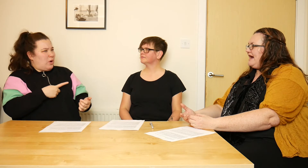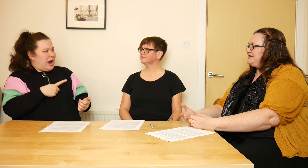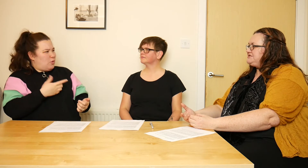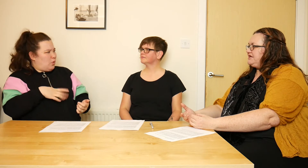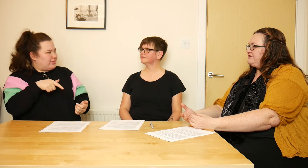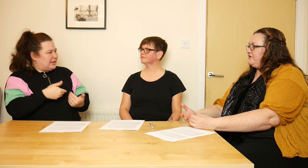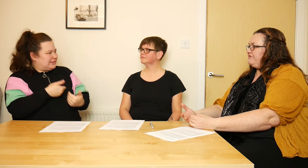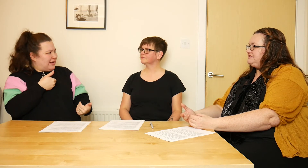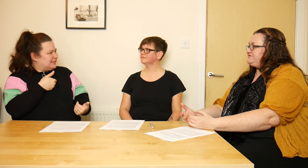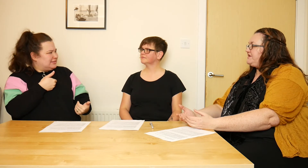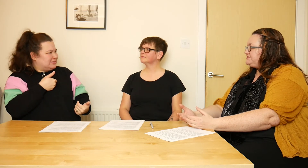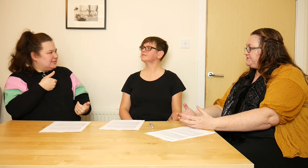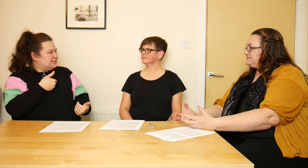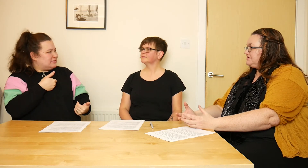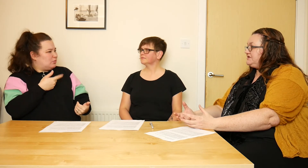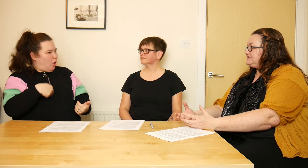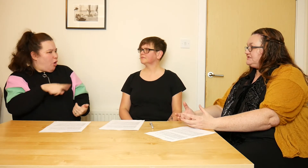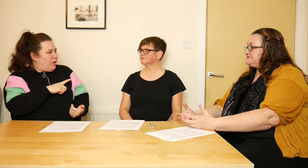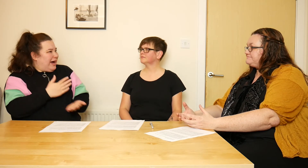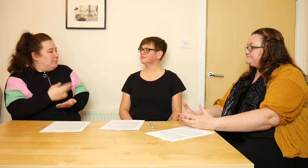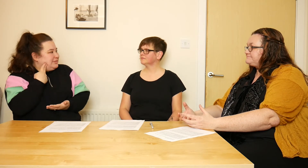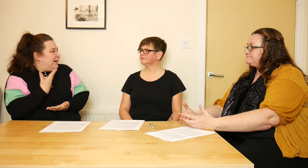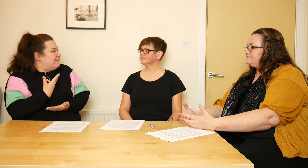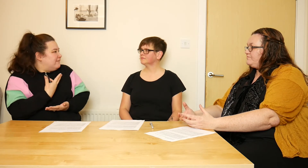I just think there are these divides being created...